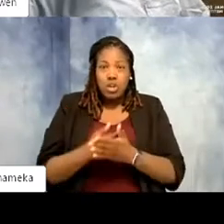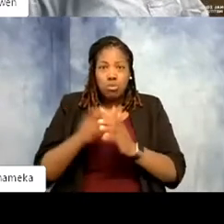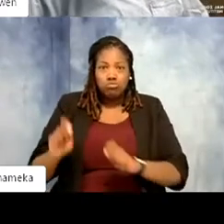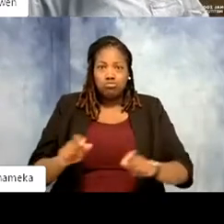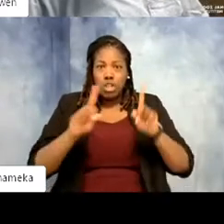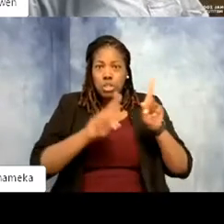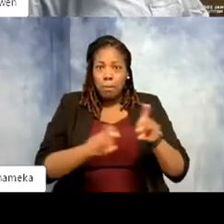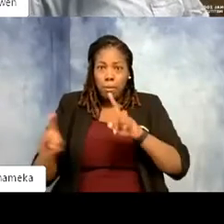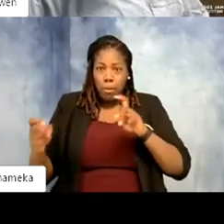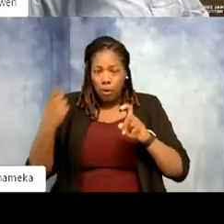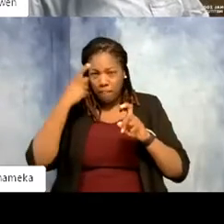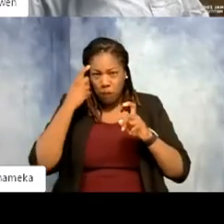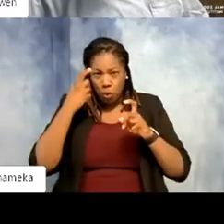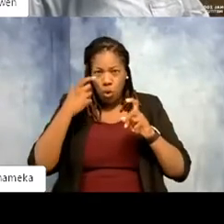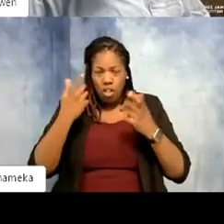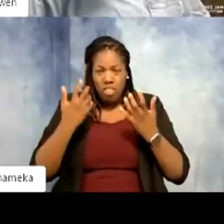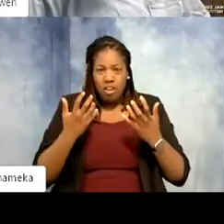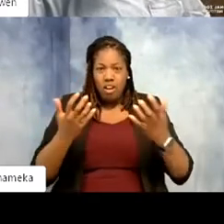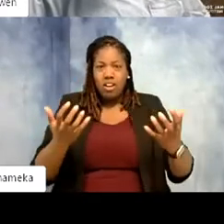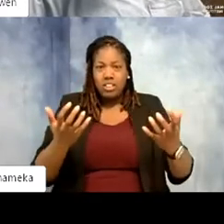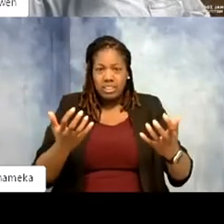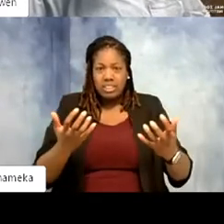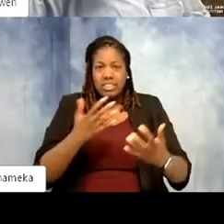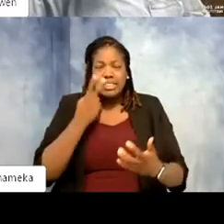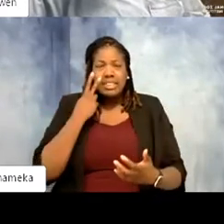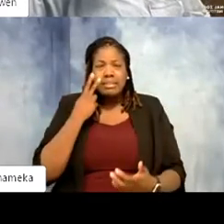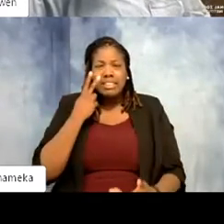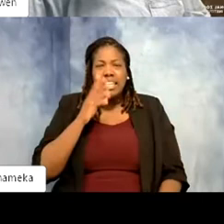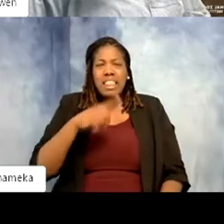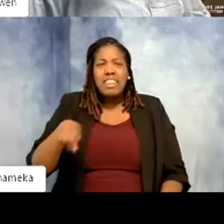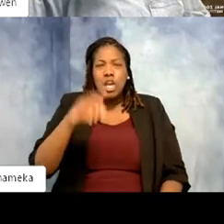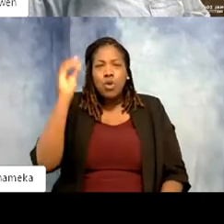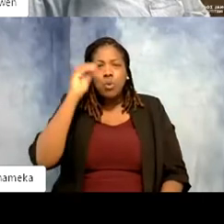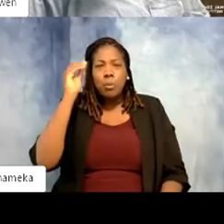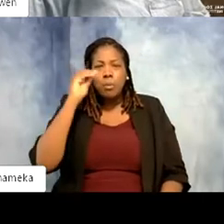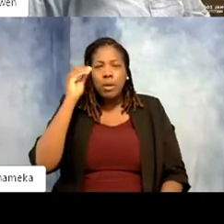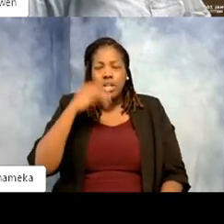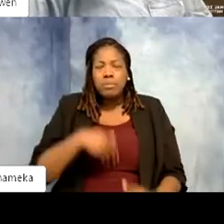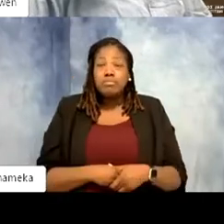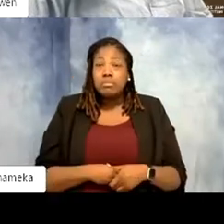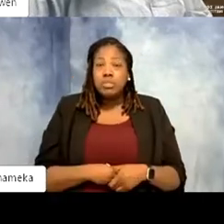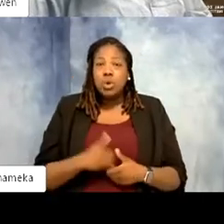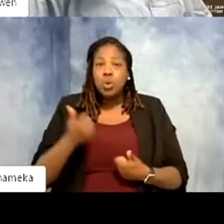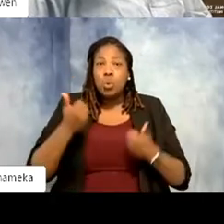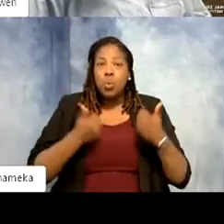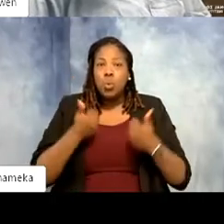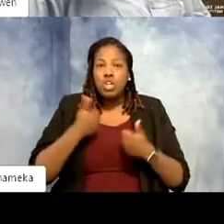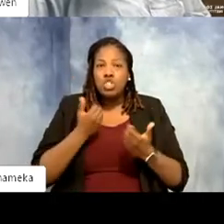for our audience. Let's see what they think. Which of the following things are things that zookeepers